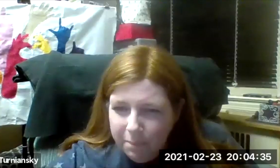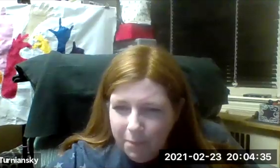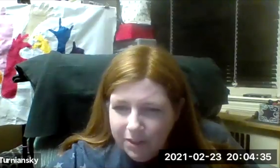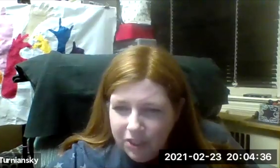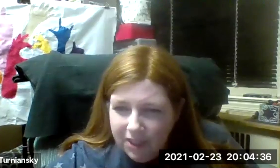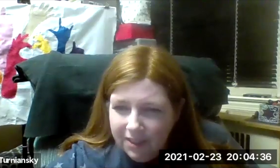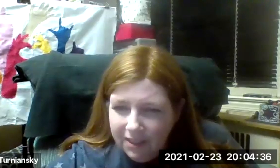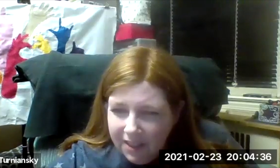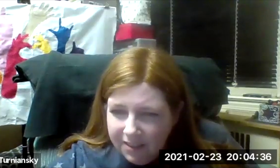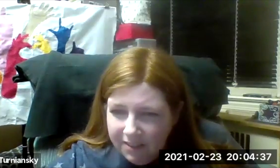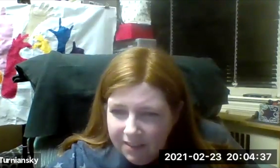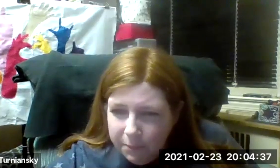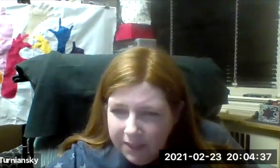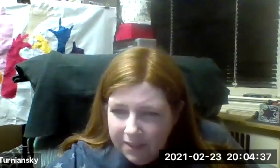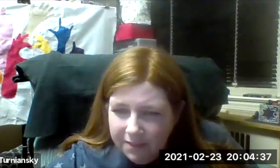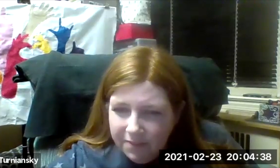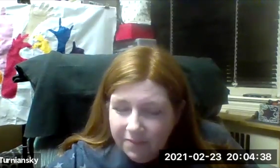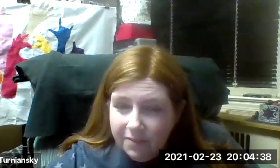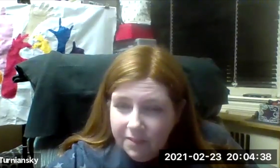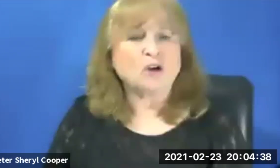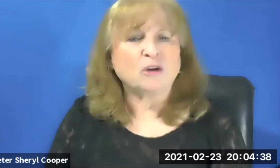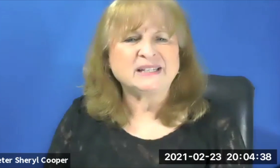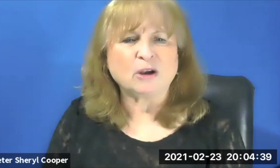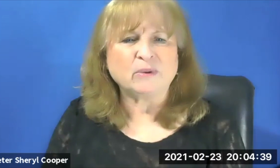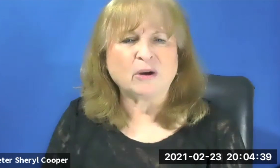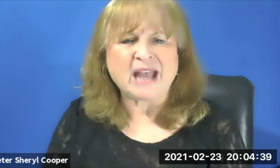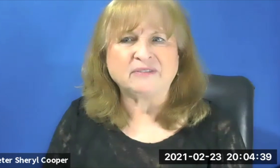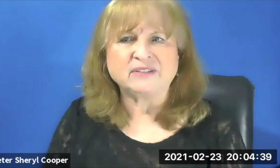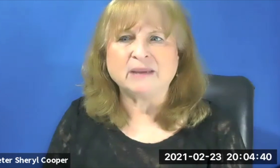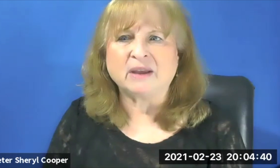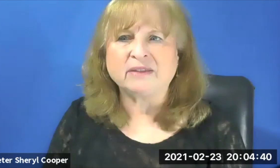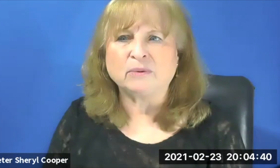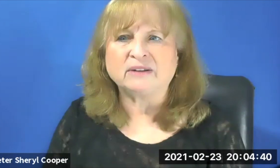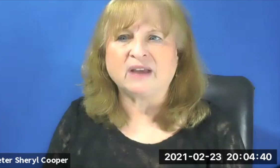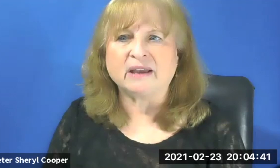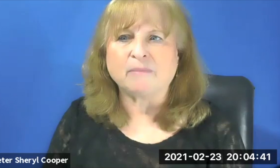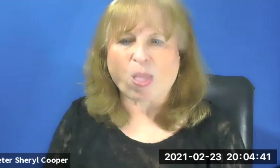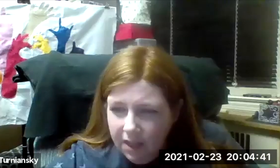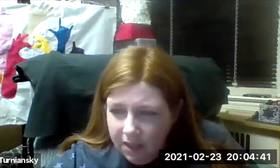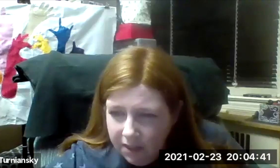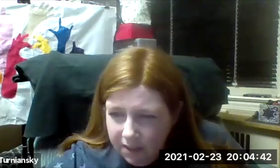Are we out of time? I thought we're out of time.